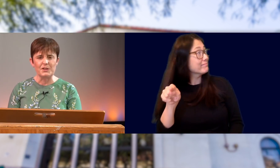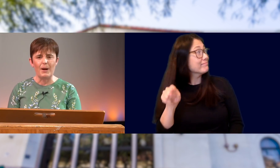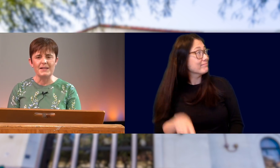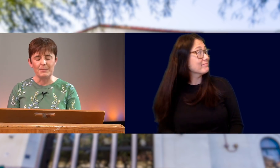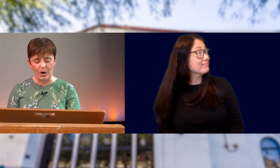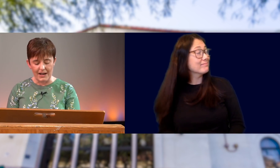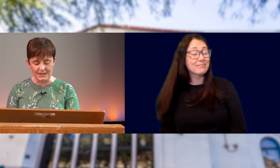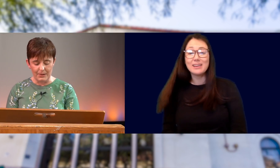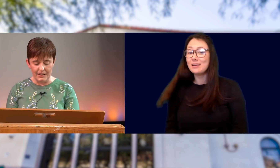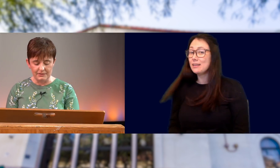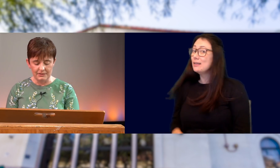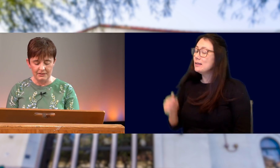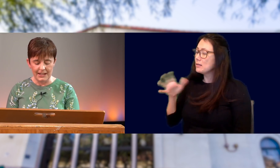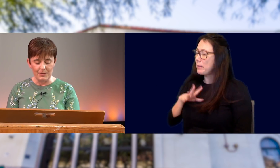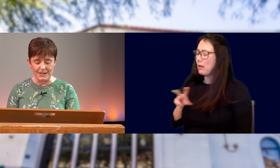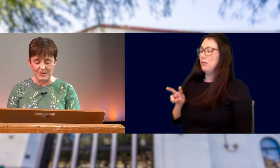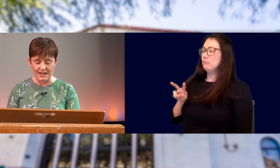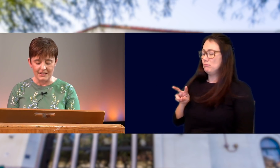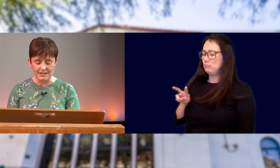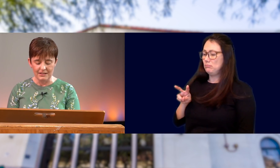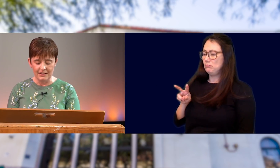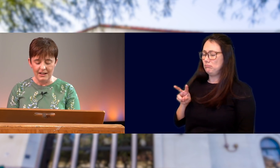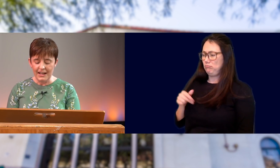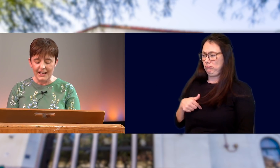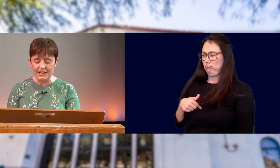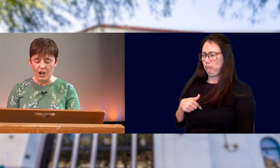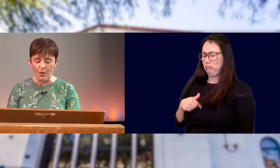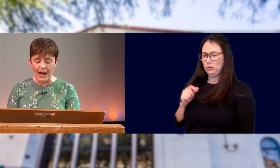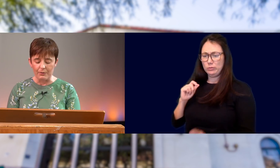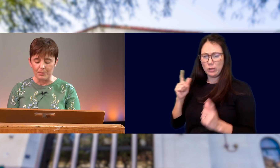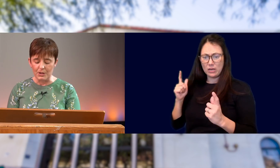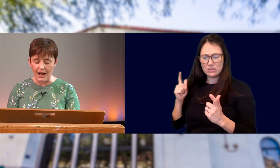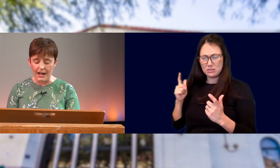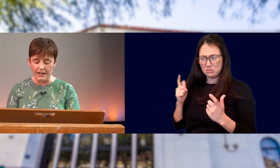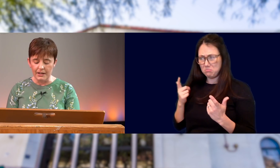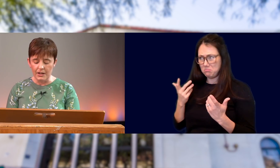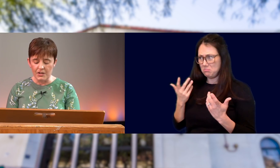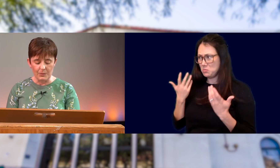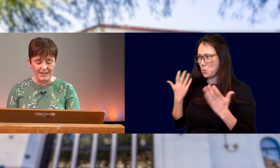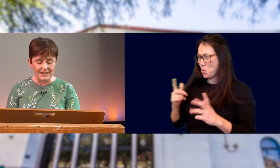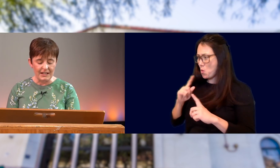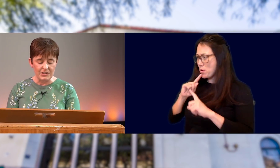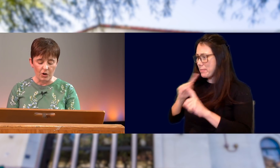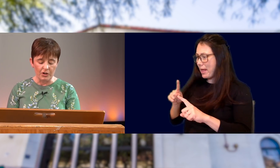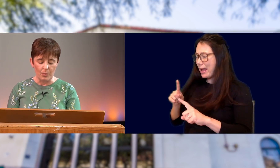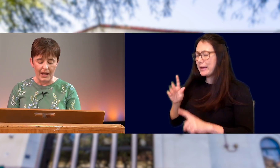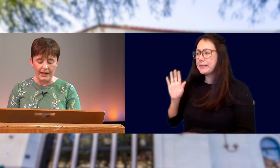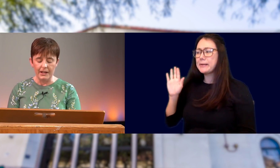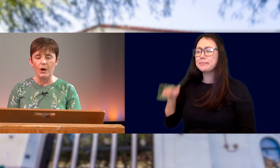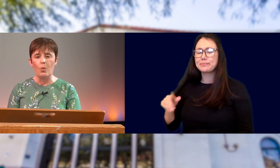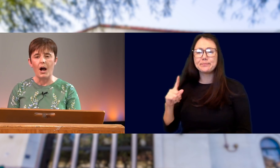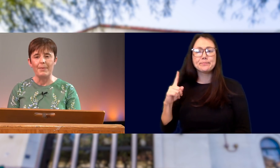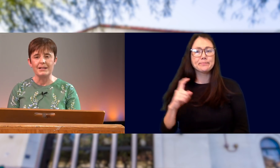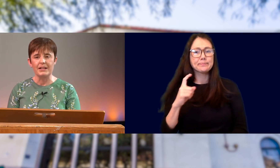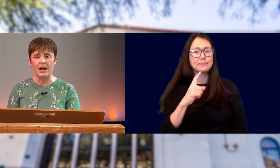HIS RESPONSE SURPRISED THE MAN. HE WAS UPSET. HE DIDN’T KNOW HOW TO REPLY. SO INSTEAD, HE TURNED AWAY AND WALKED BACK